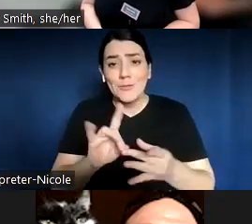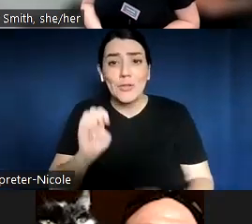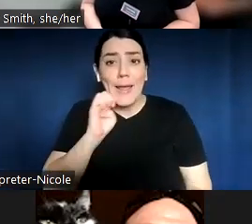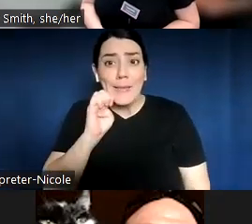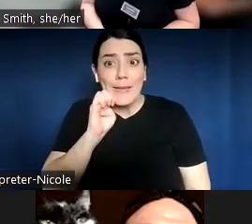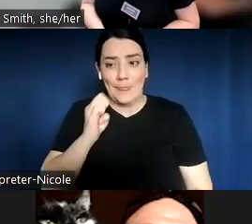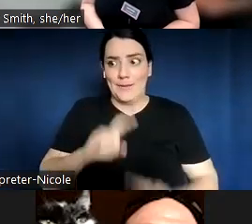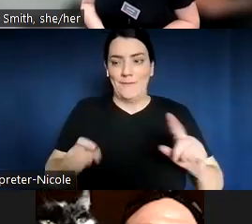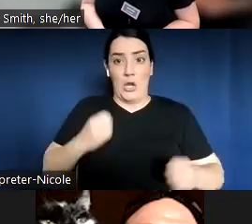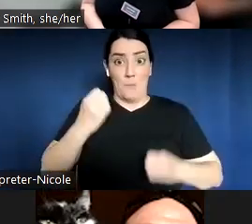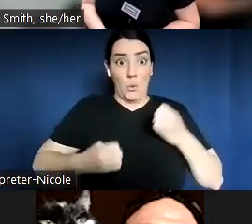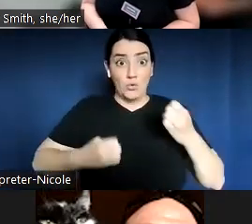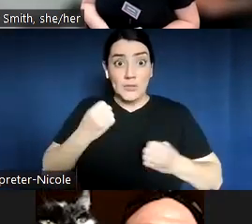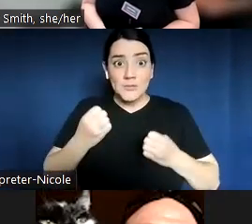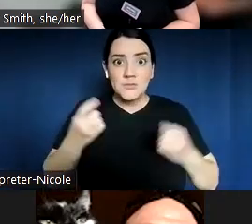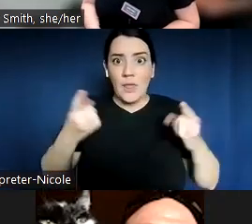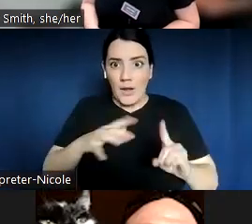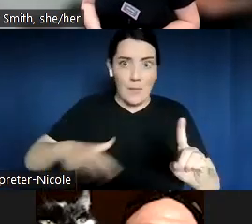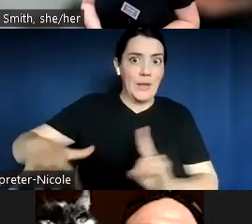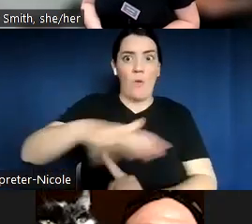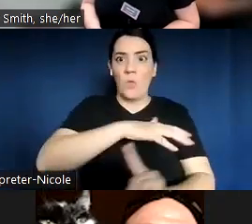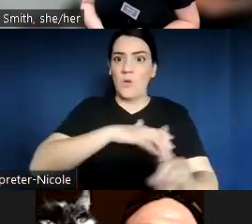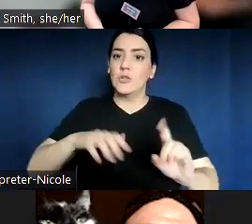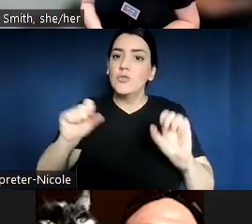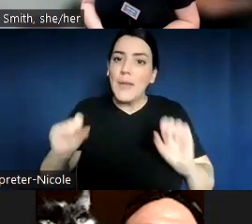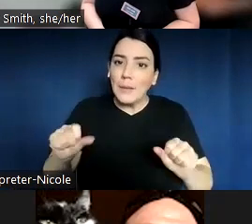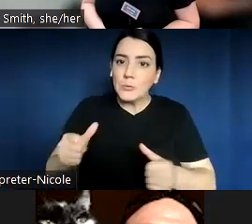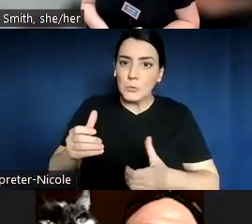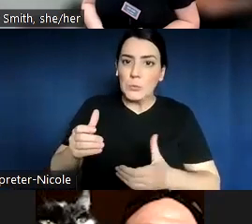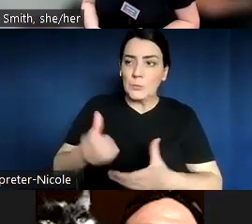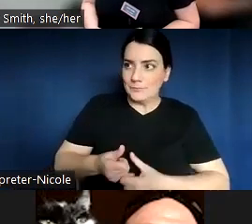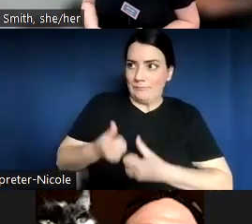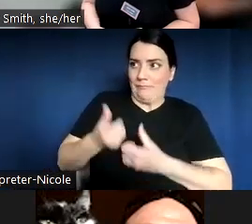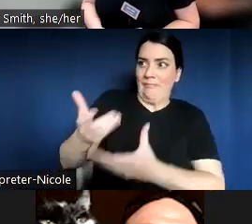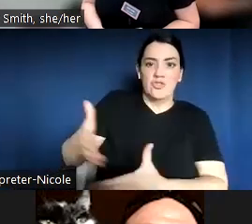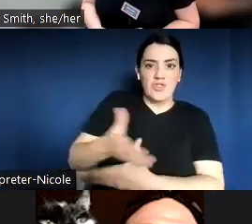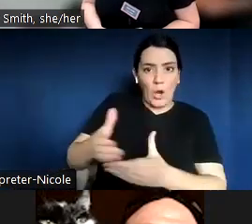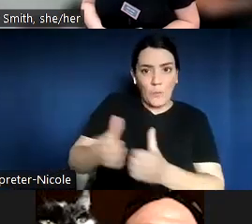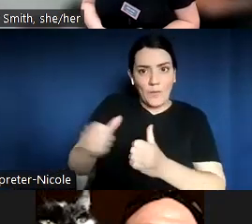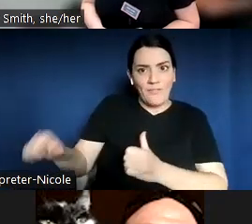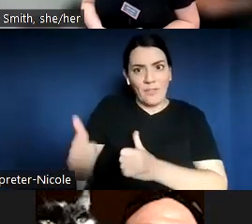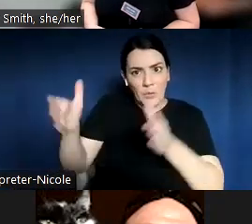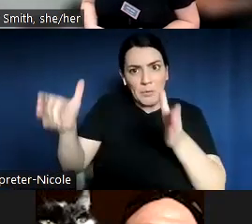or our environment at work to mix that up can be so helpful and really help influence